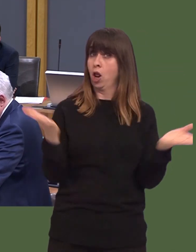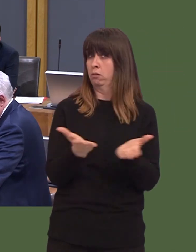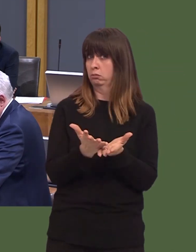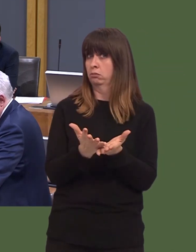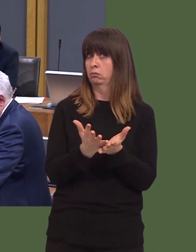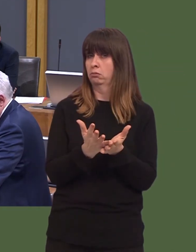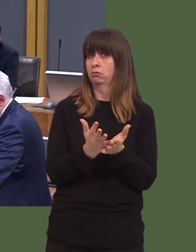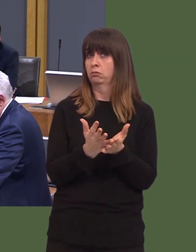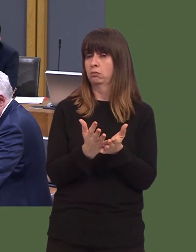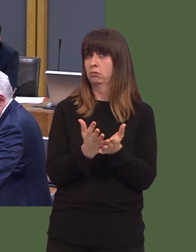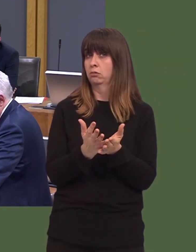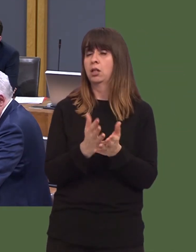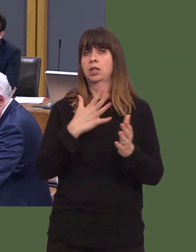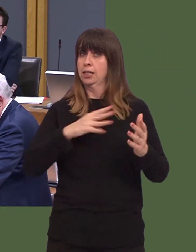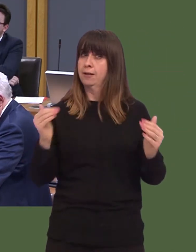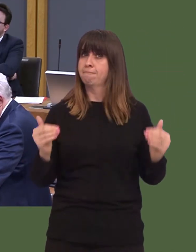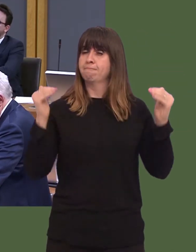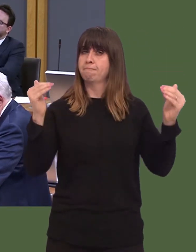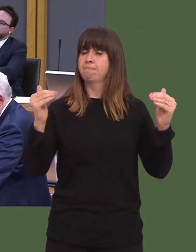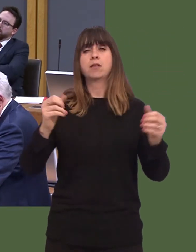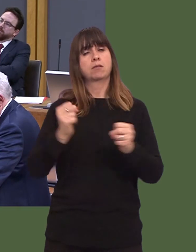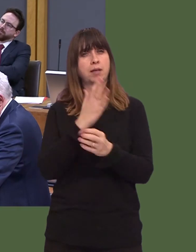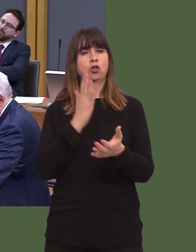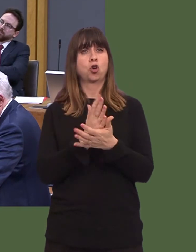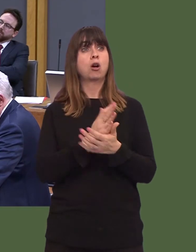from the First Minister that we will try to make this bite deeply in Wales through the